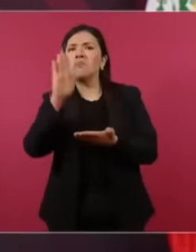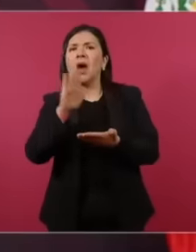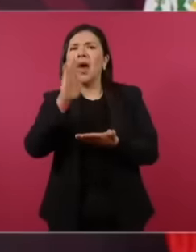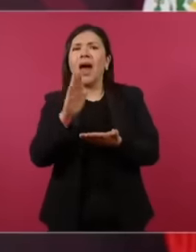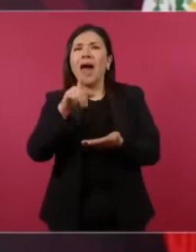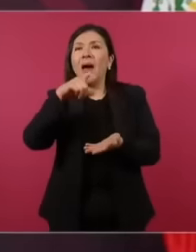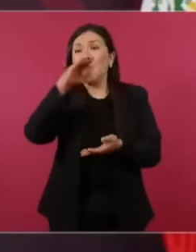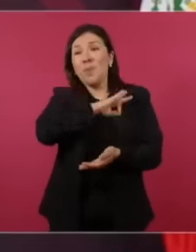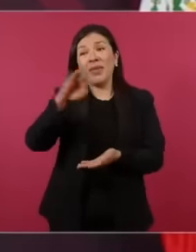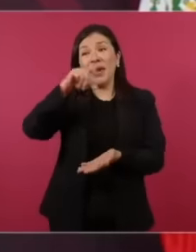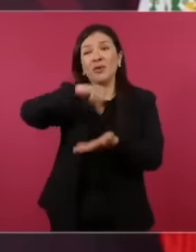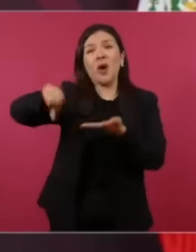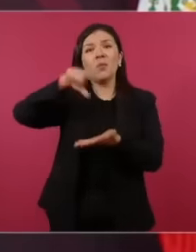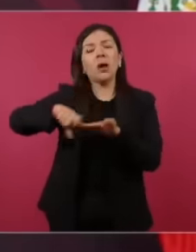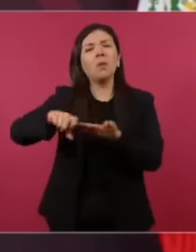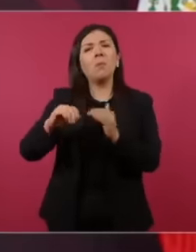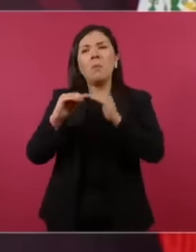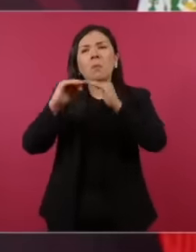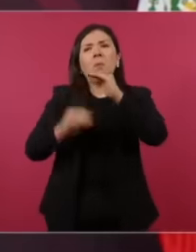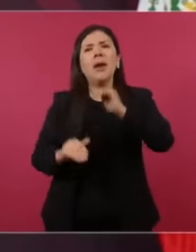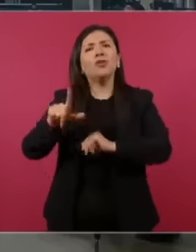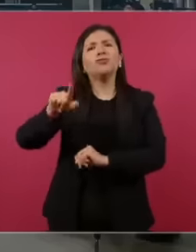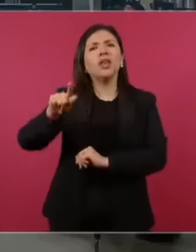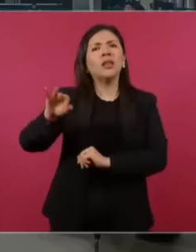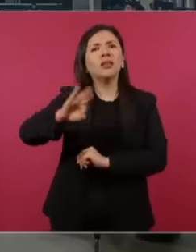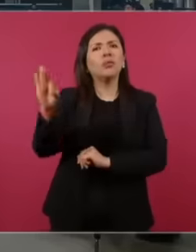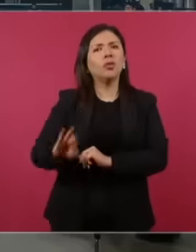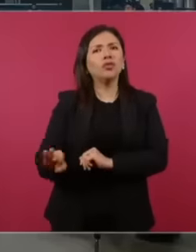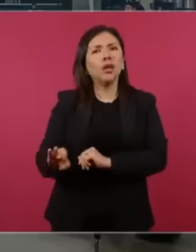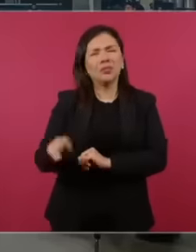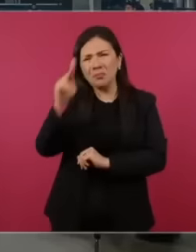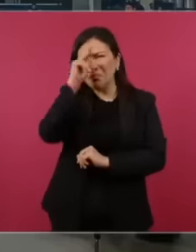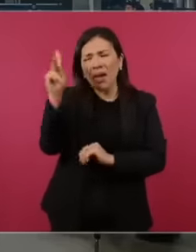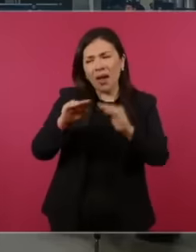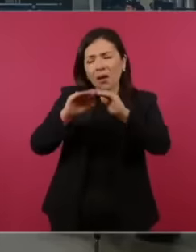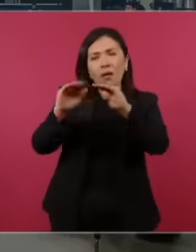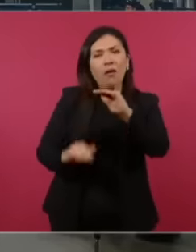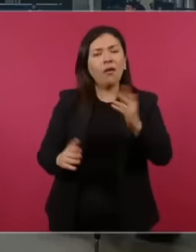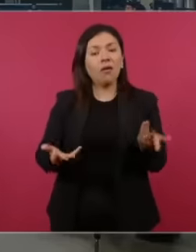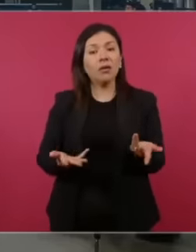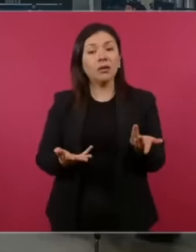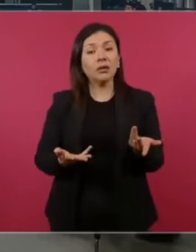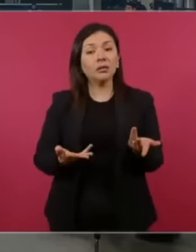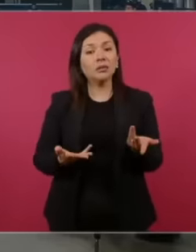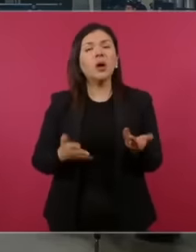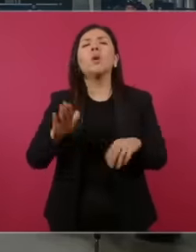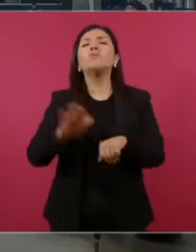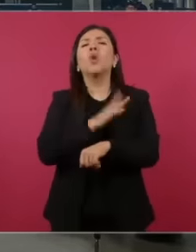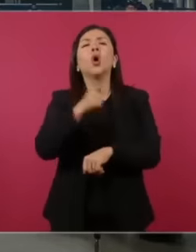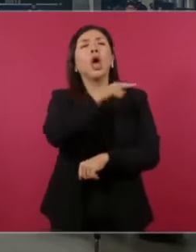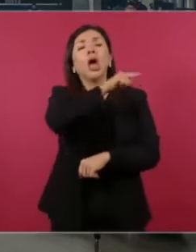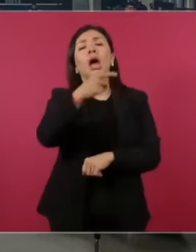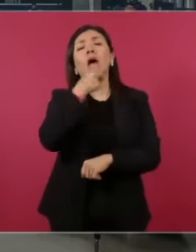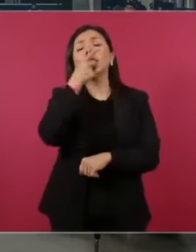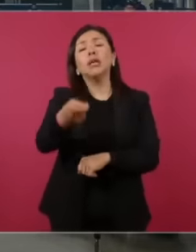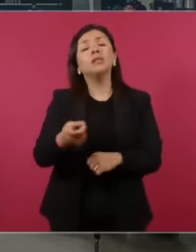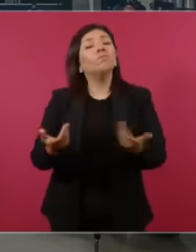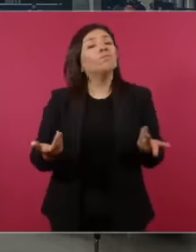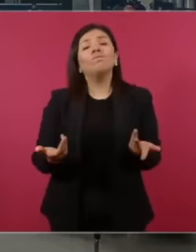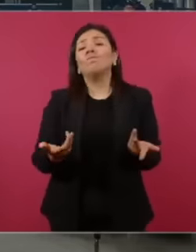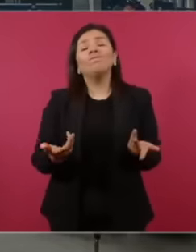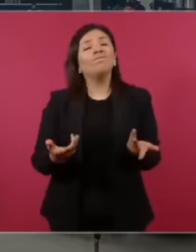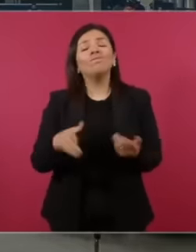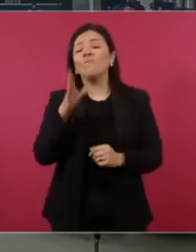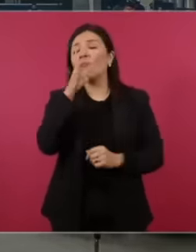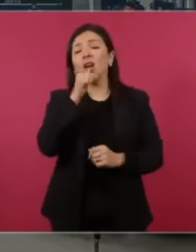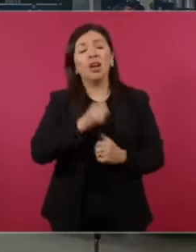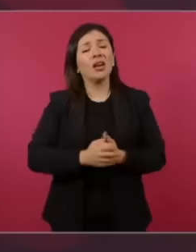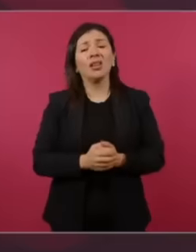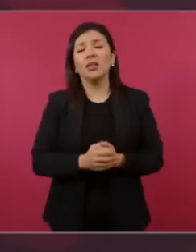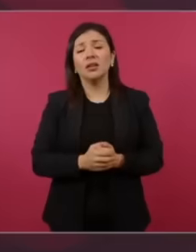purchasing power and with the story that